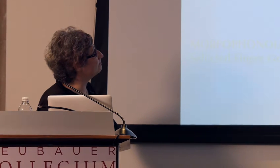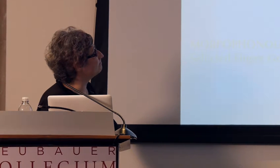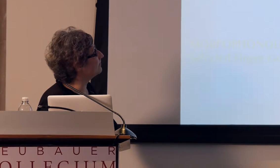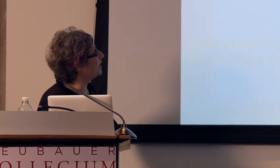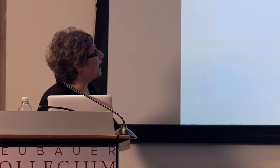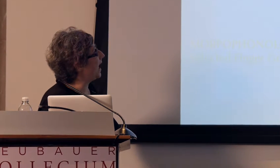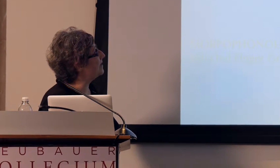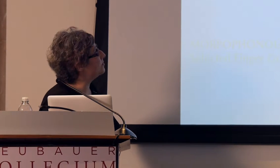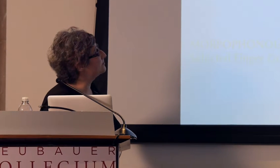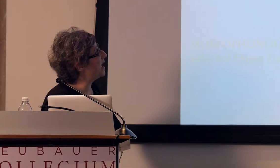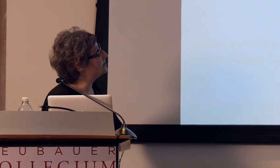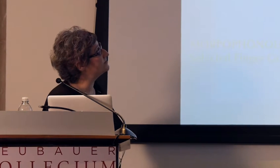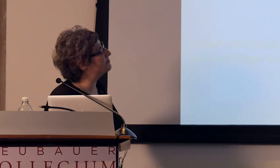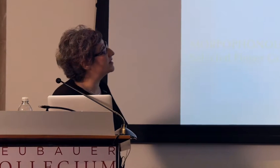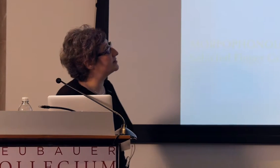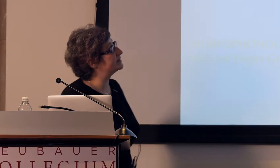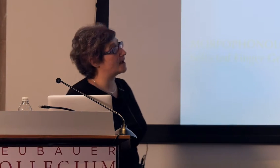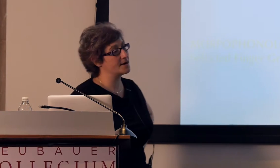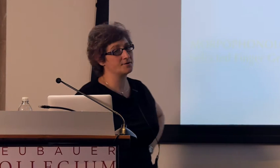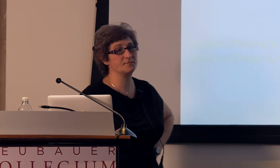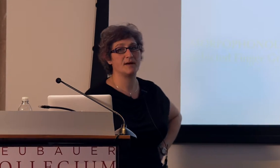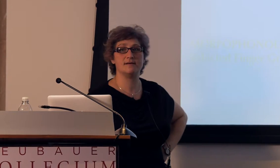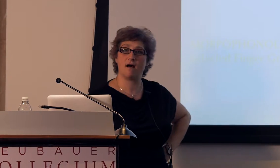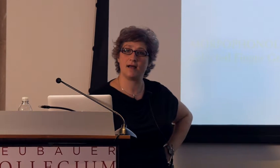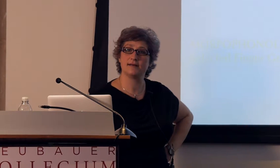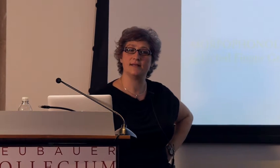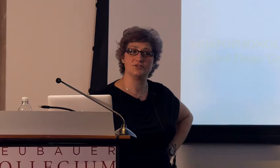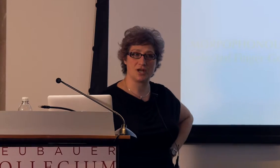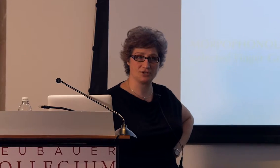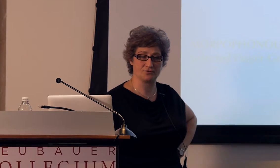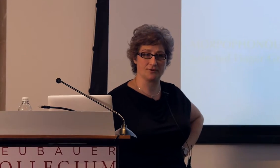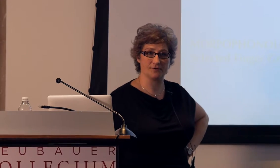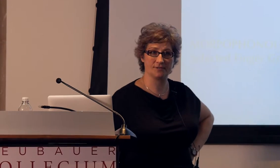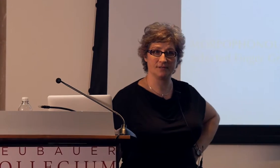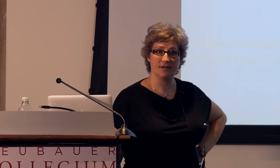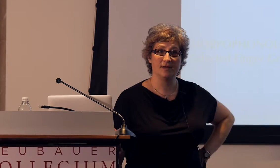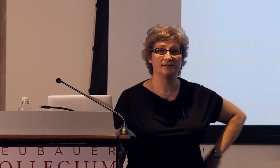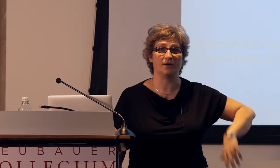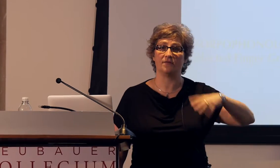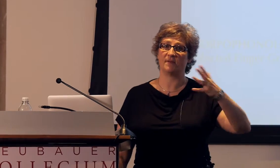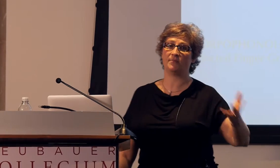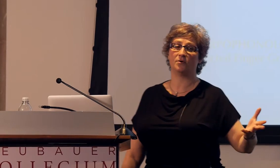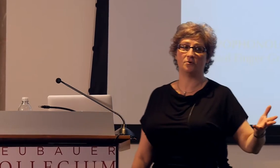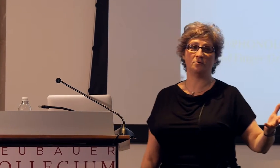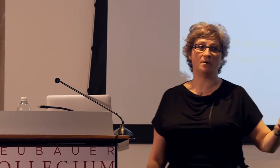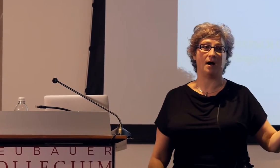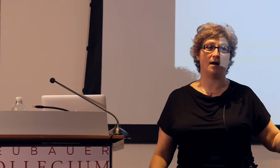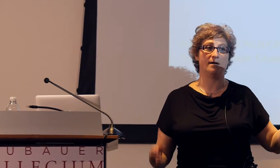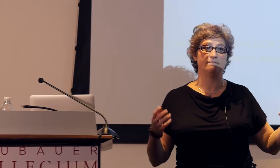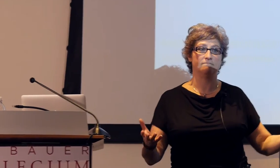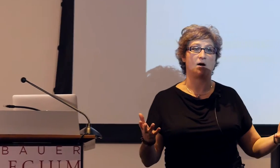And those patterns appear in signers but not in gesturers, so the people who are fluent